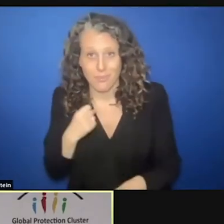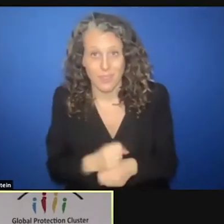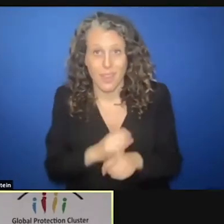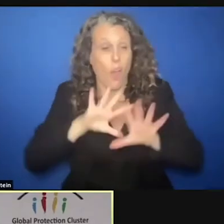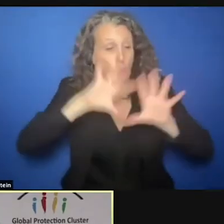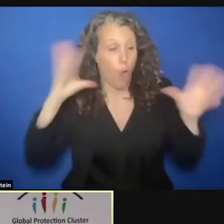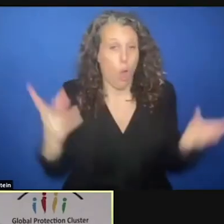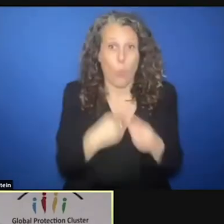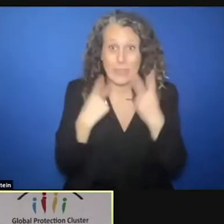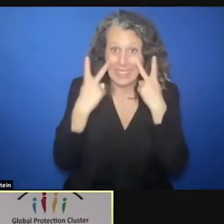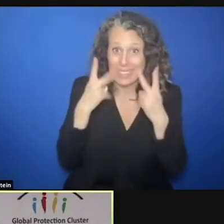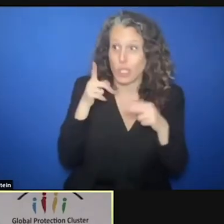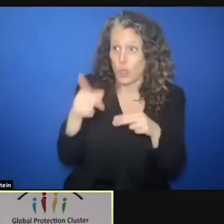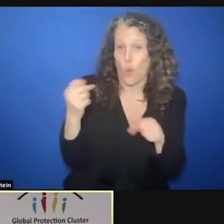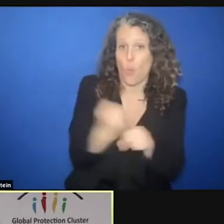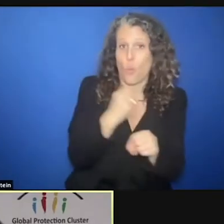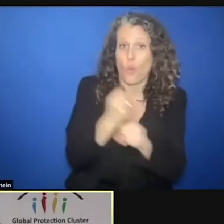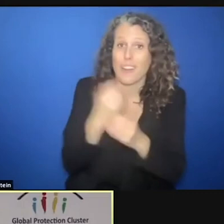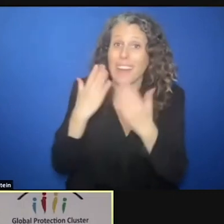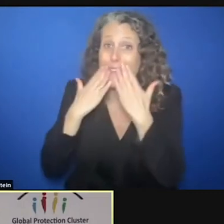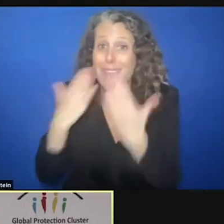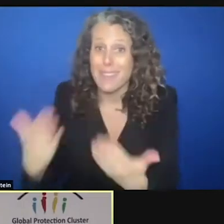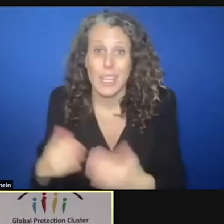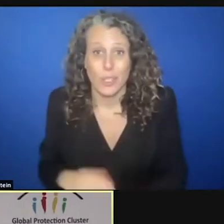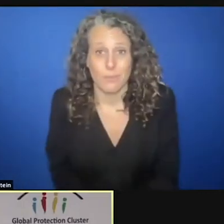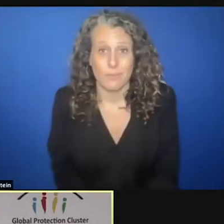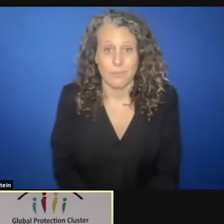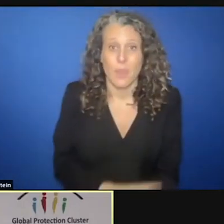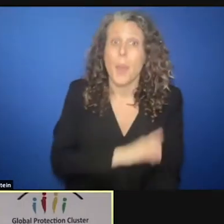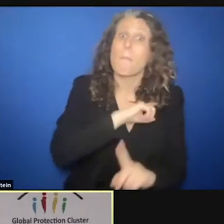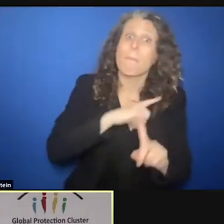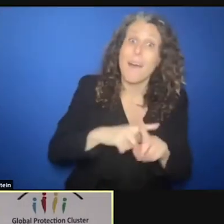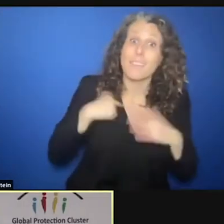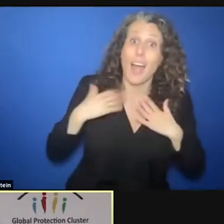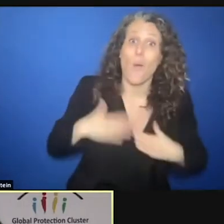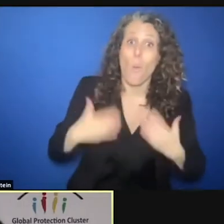I also, even more, want to thank you for all the discrete moments